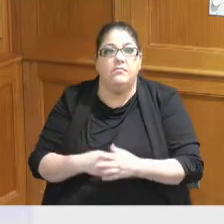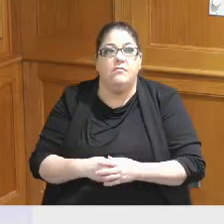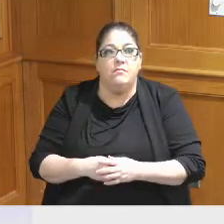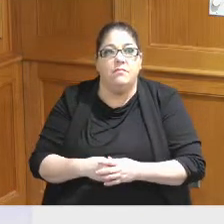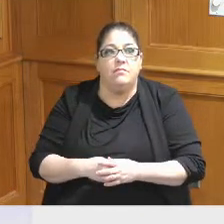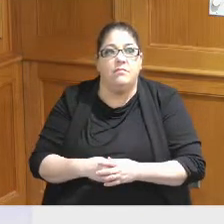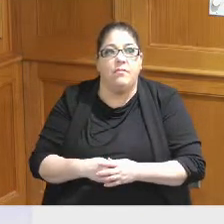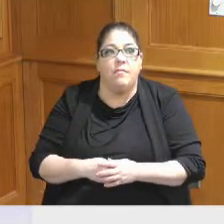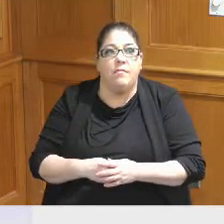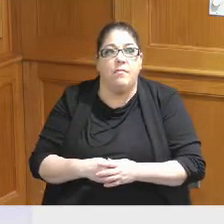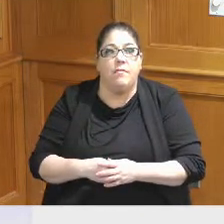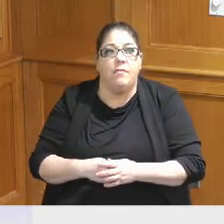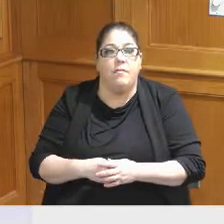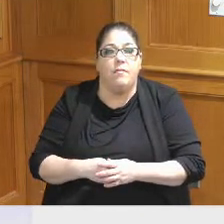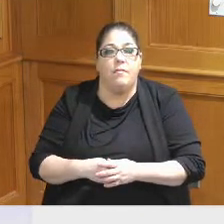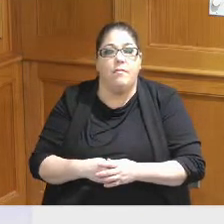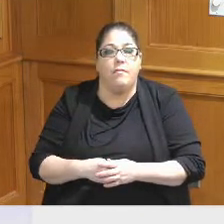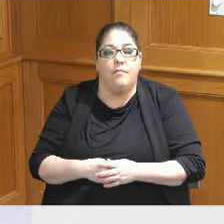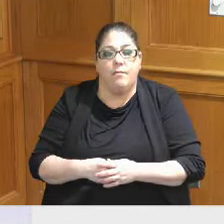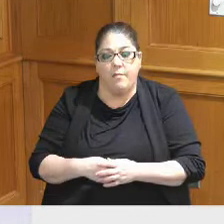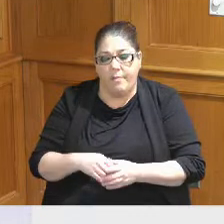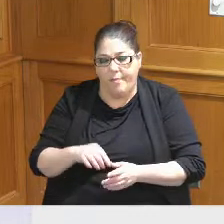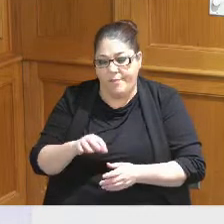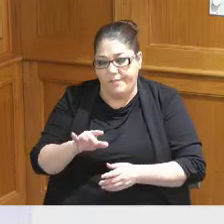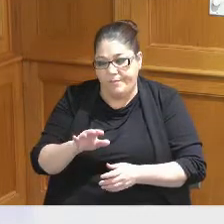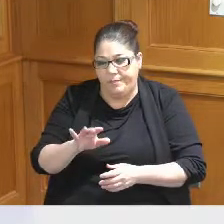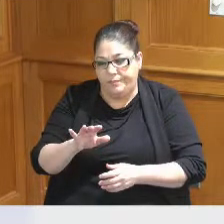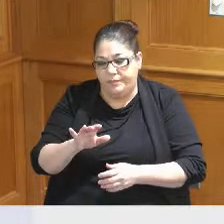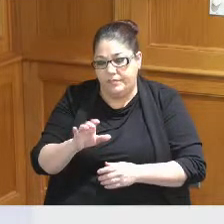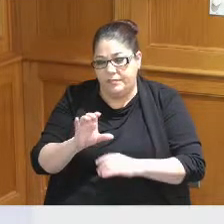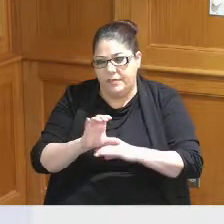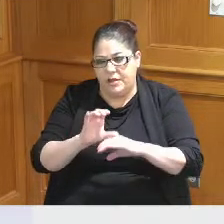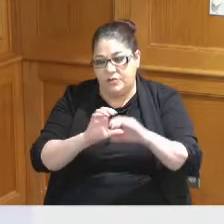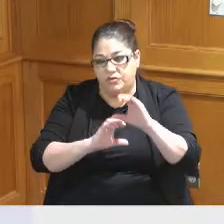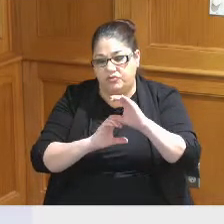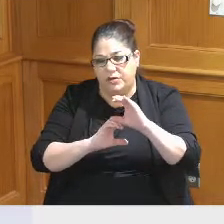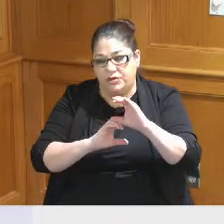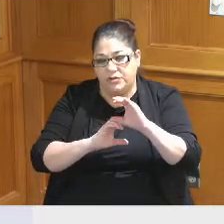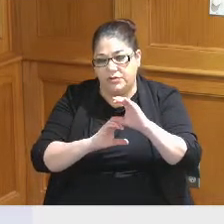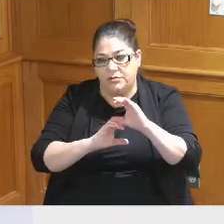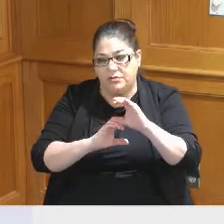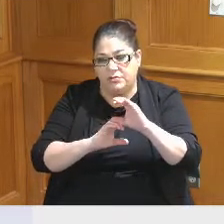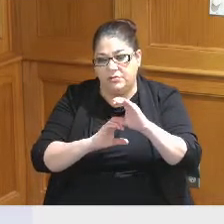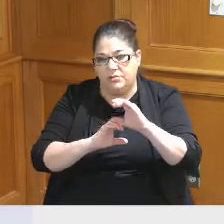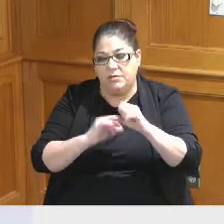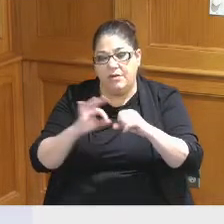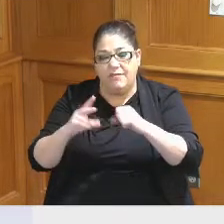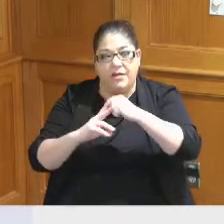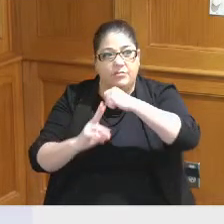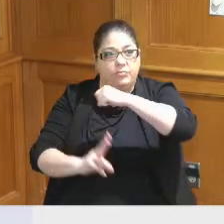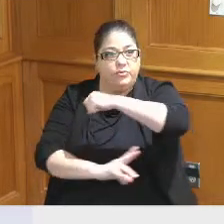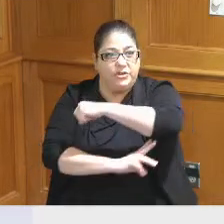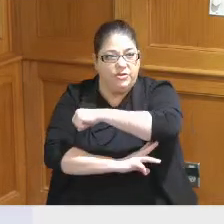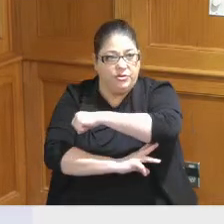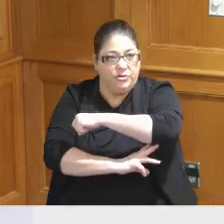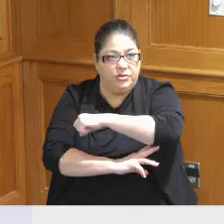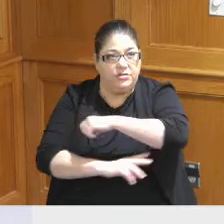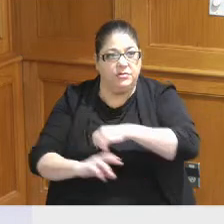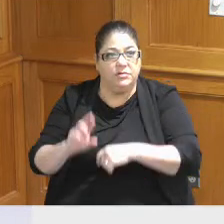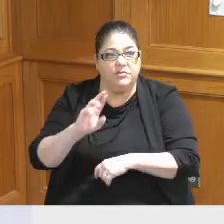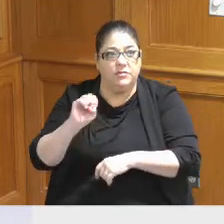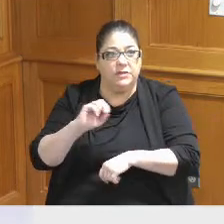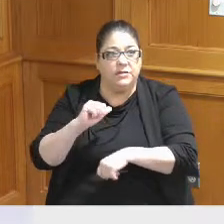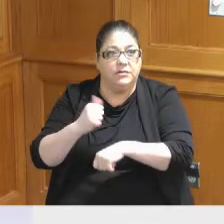that the construction the Brent Spence Bridge and the and the reconfiguration of that is going to